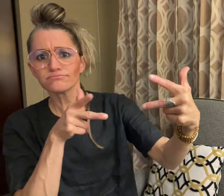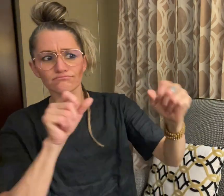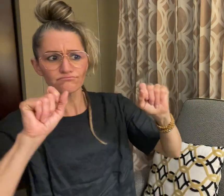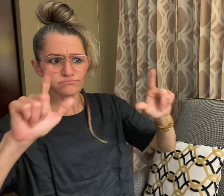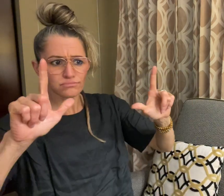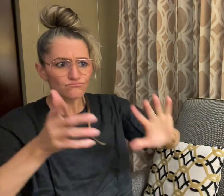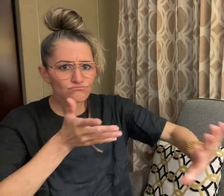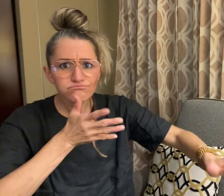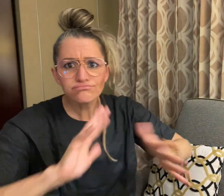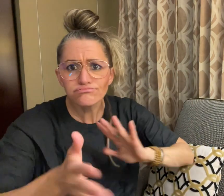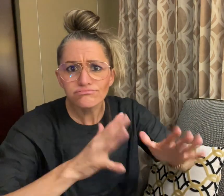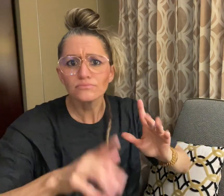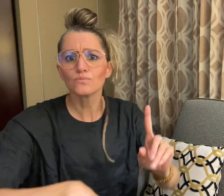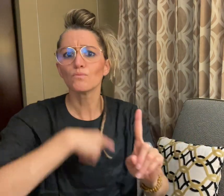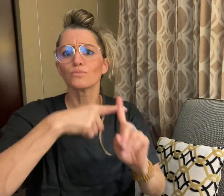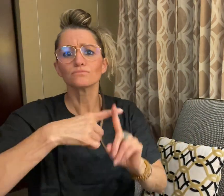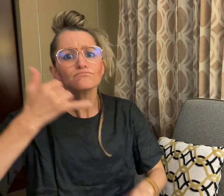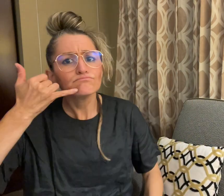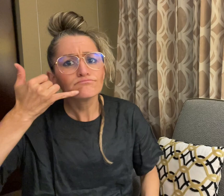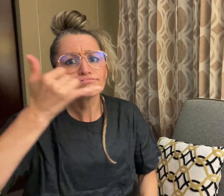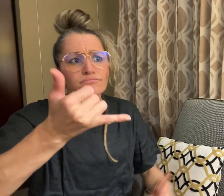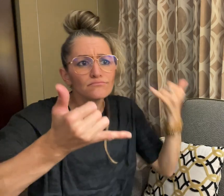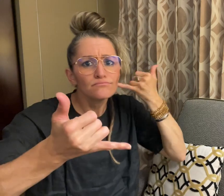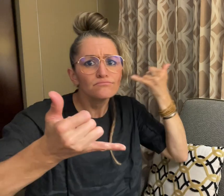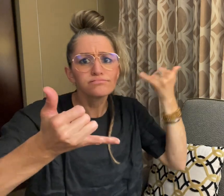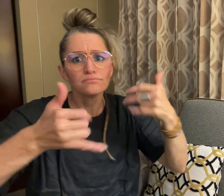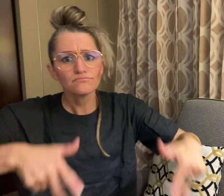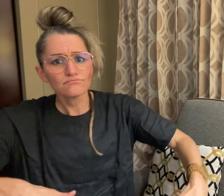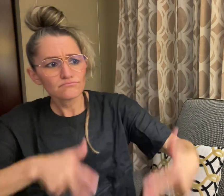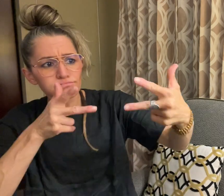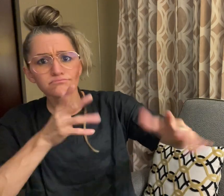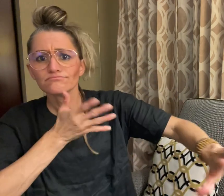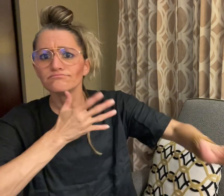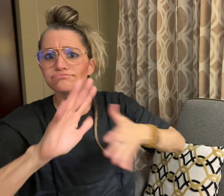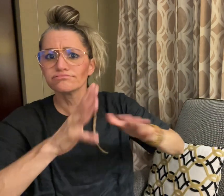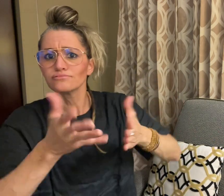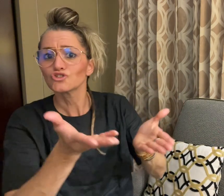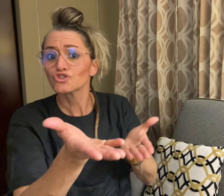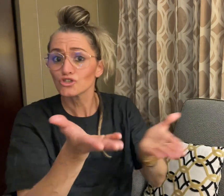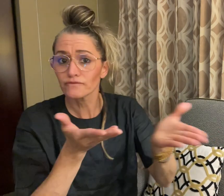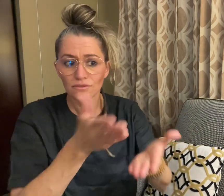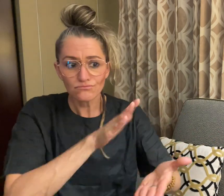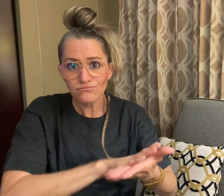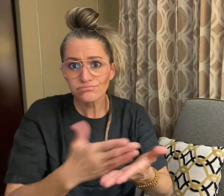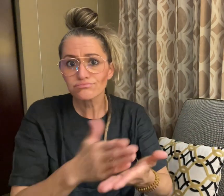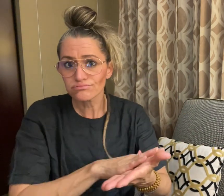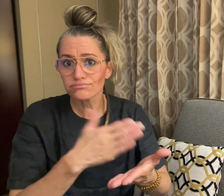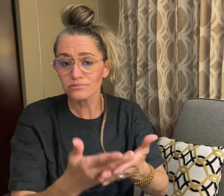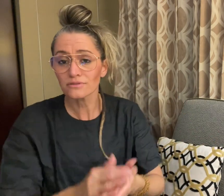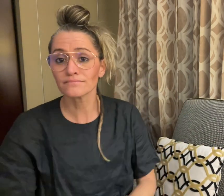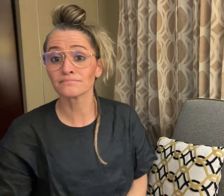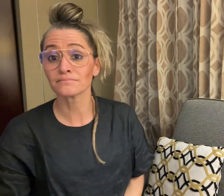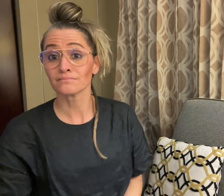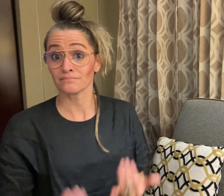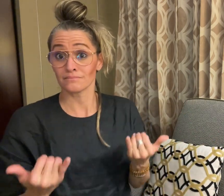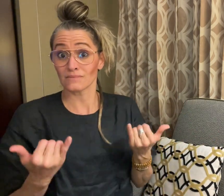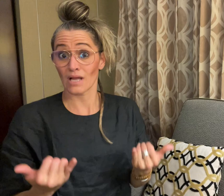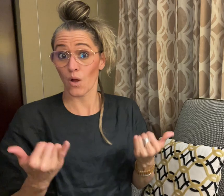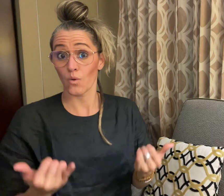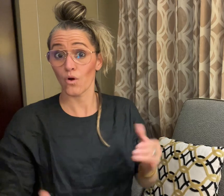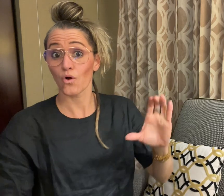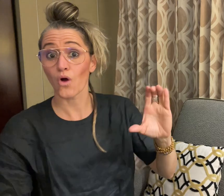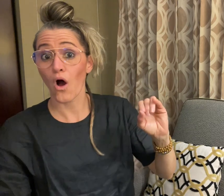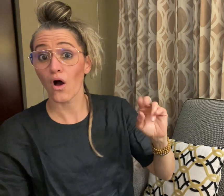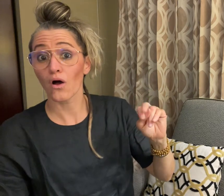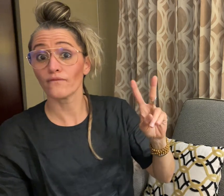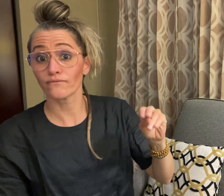Currently, Convo serves Deaf people in the United States,Canada,